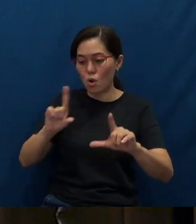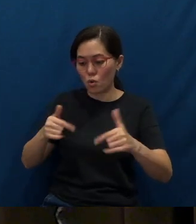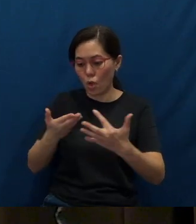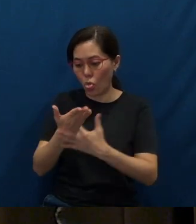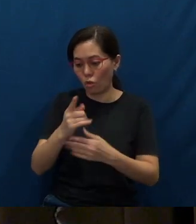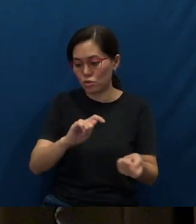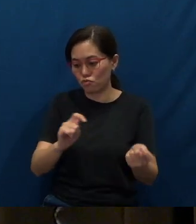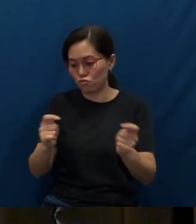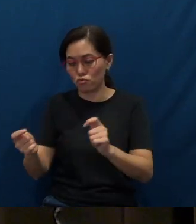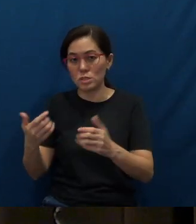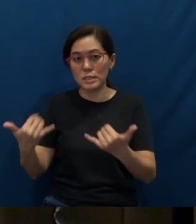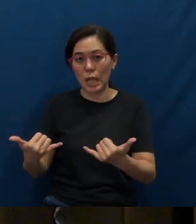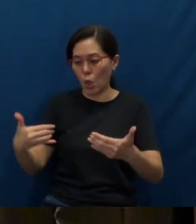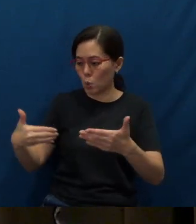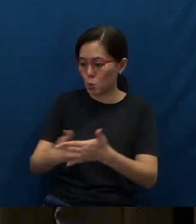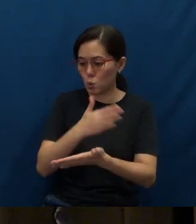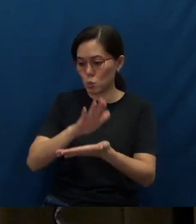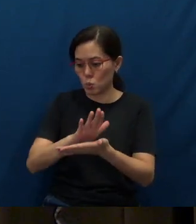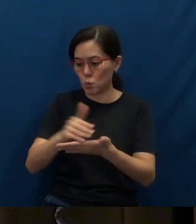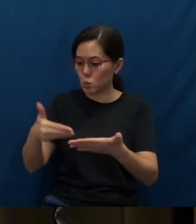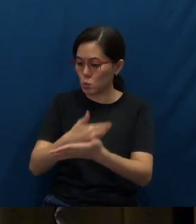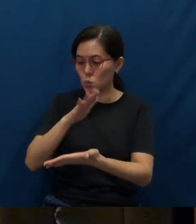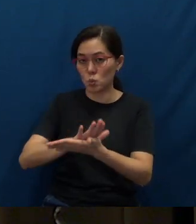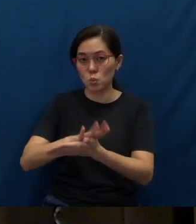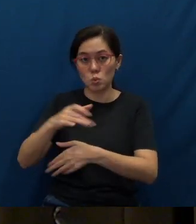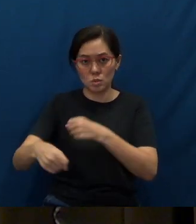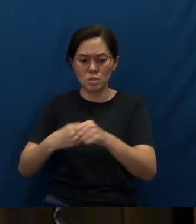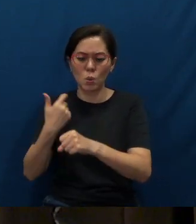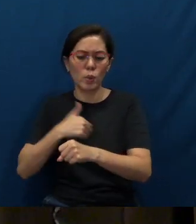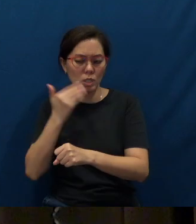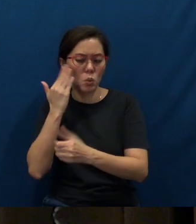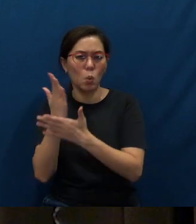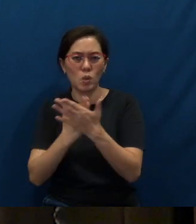into a new school or a new school year. And we know some children are struggling.